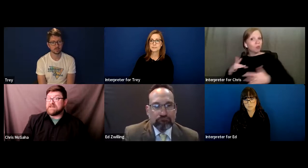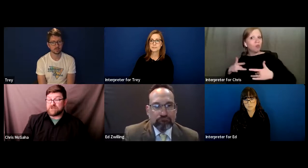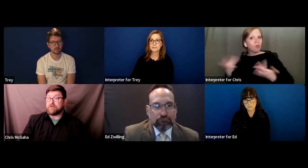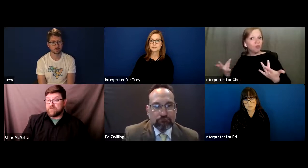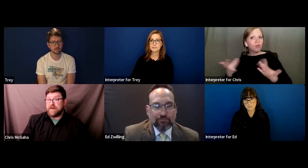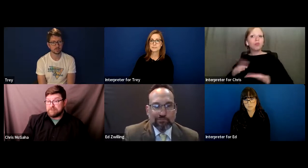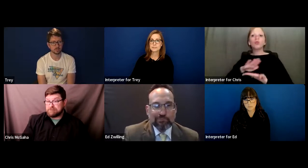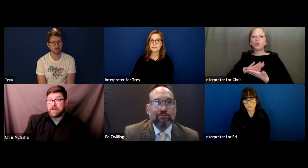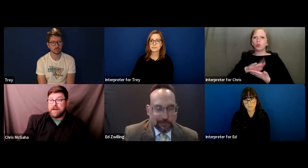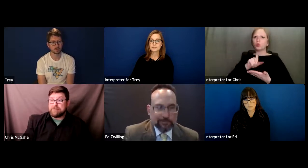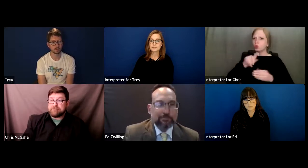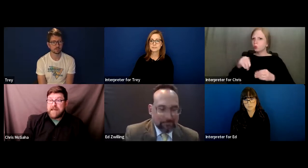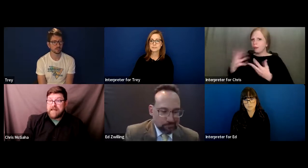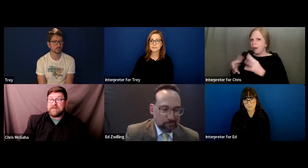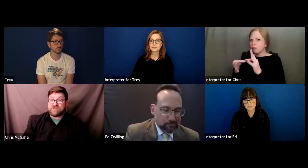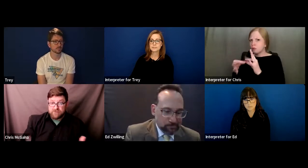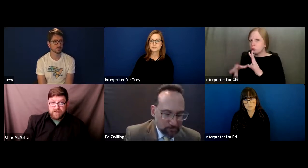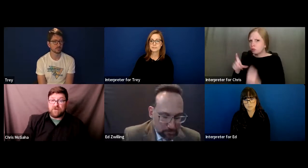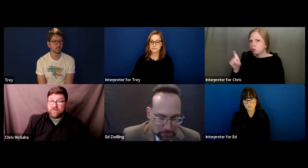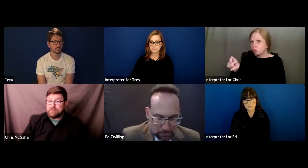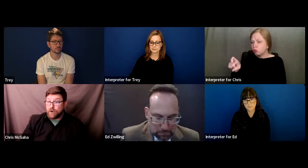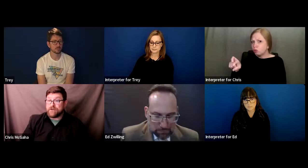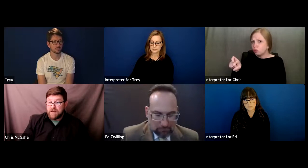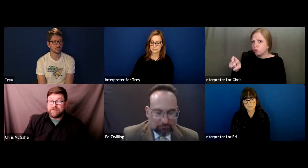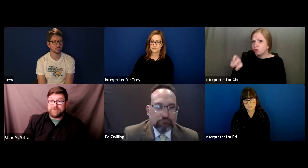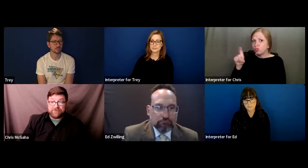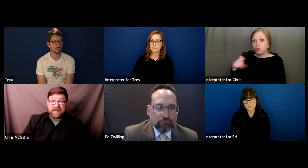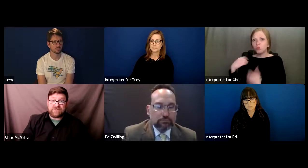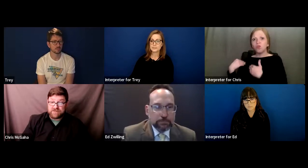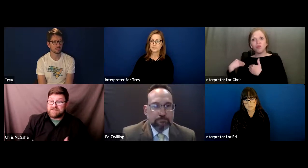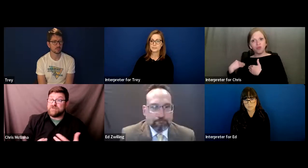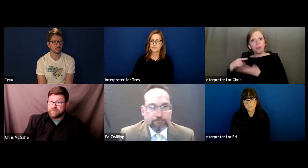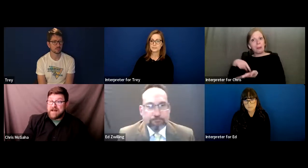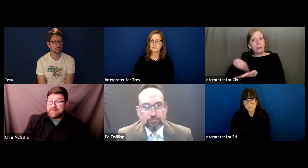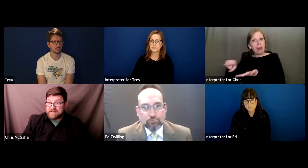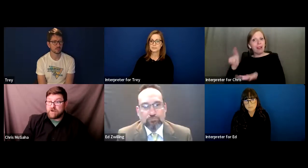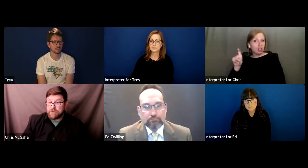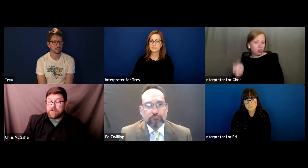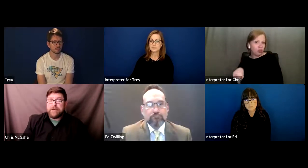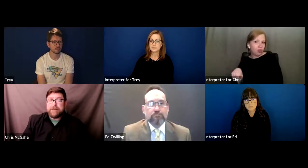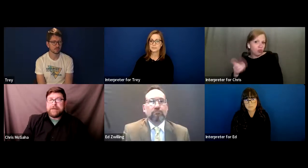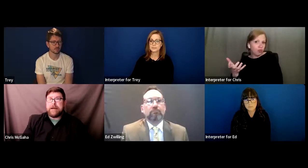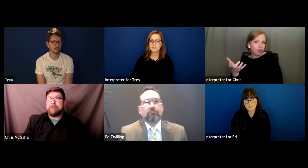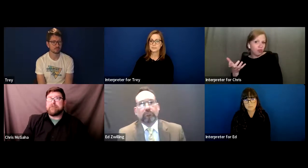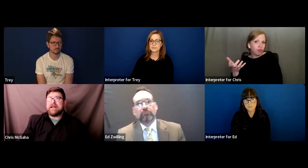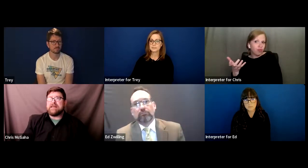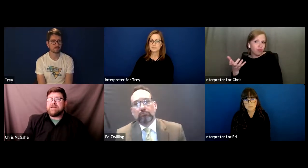an interpreter for them. And they should bear the burden financially to provide that interpreter.